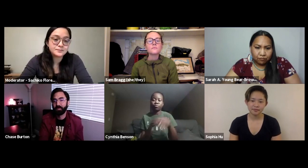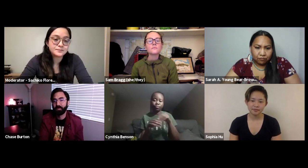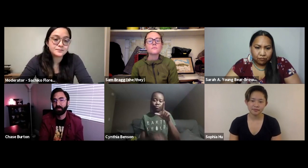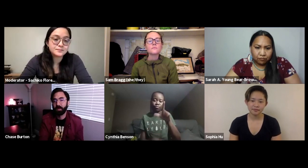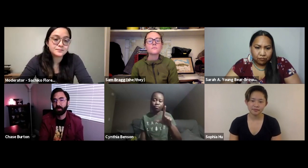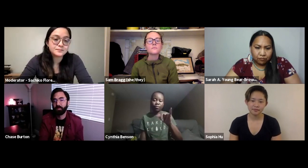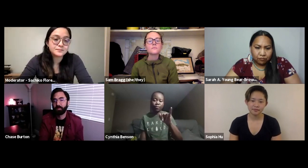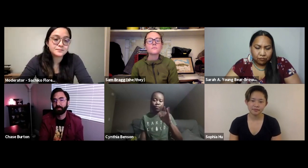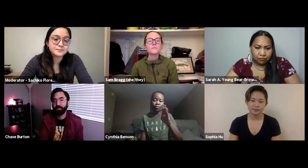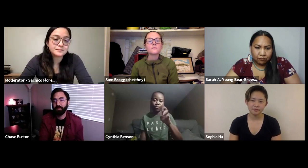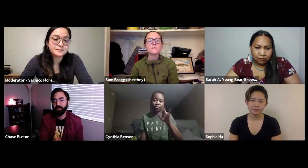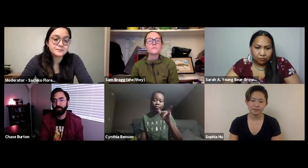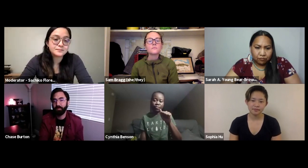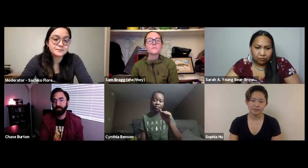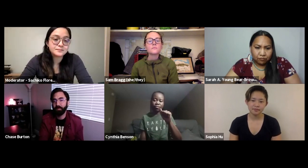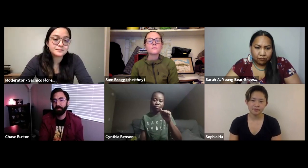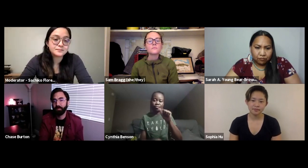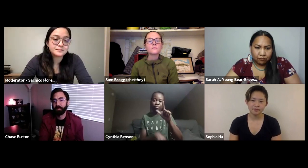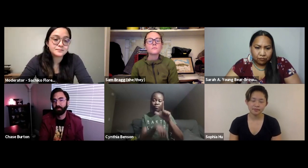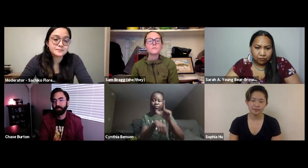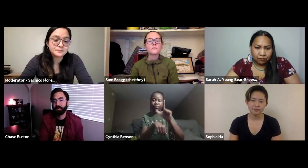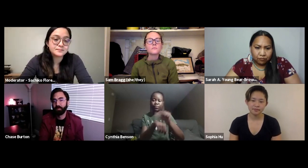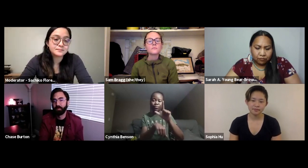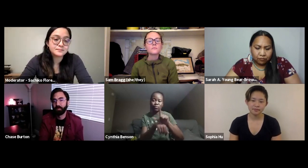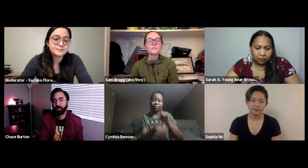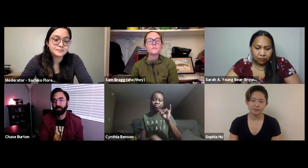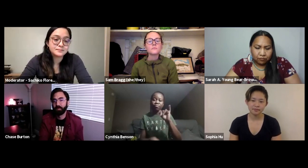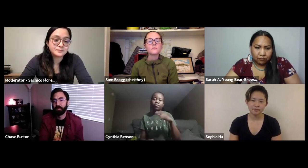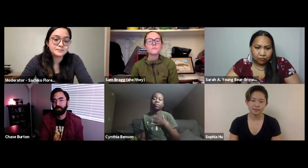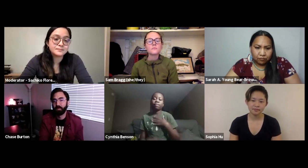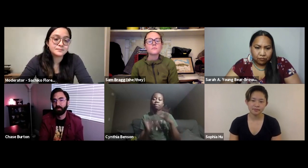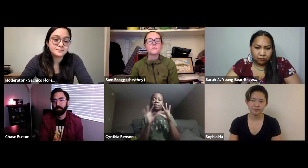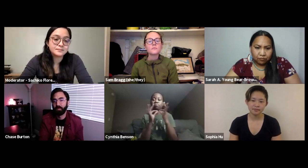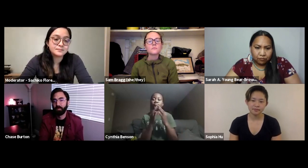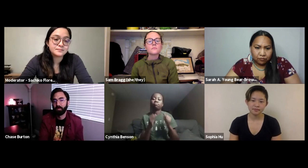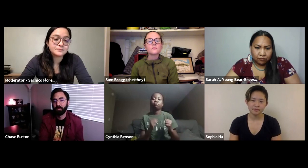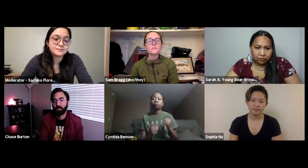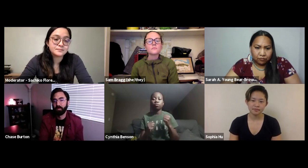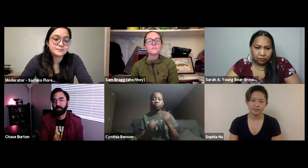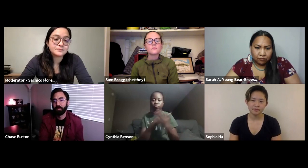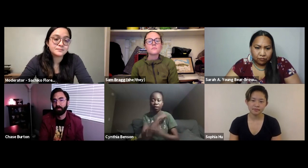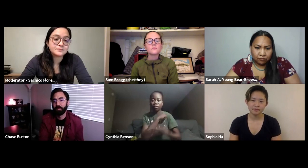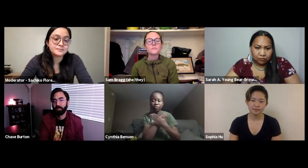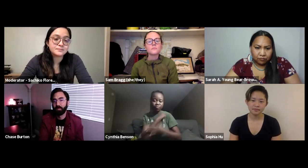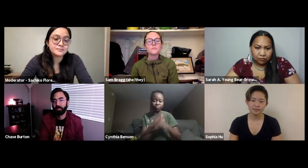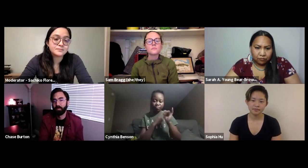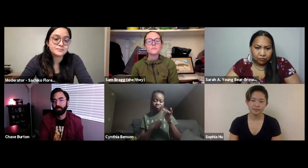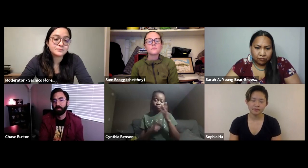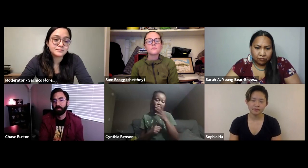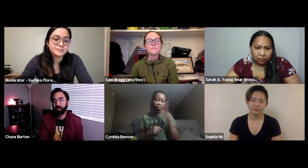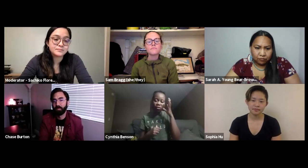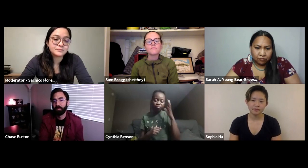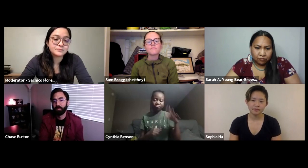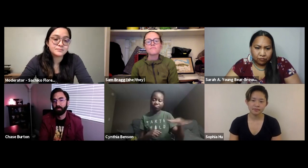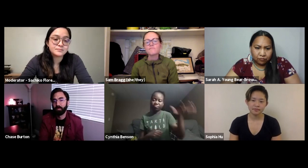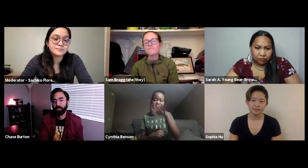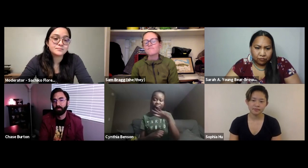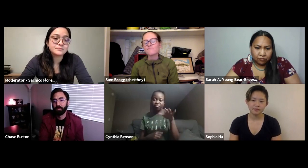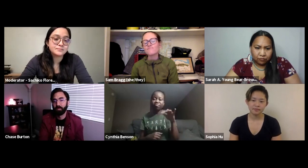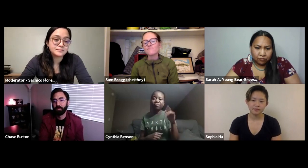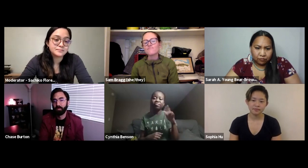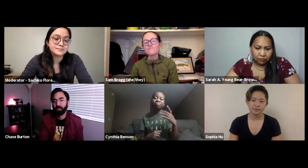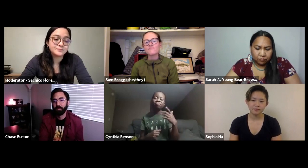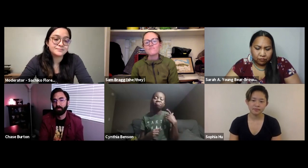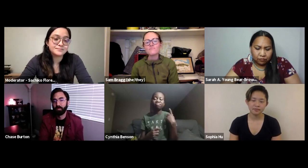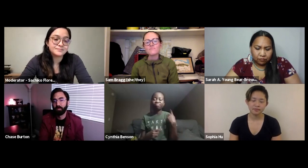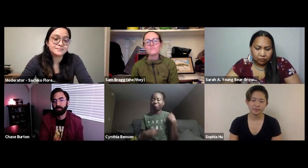grew up and I was born in Liberia and so my family and I really lived out in the rural